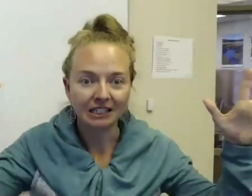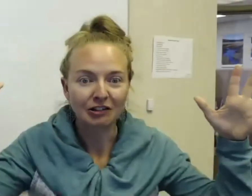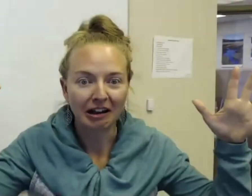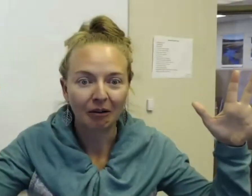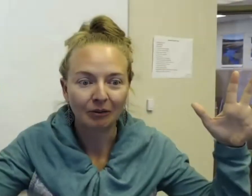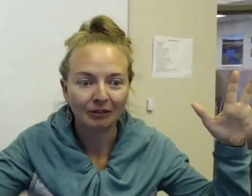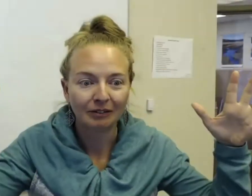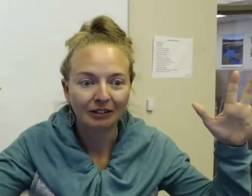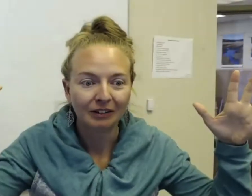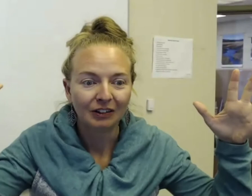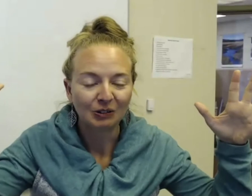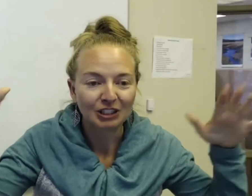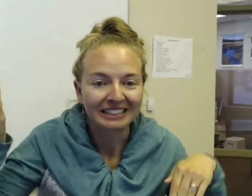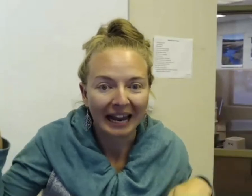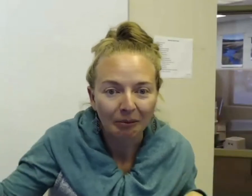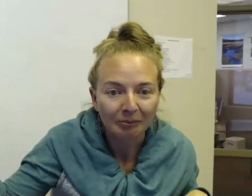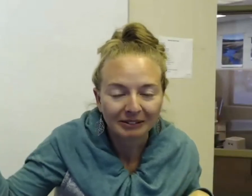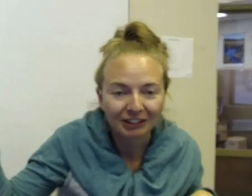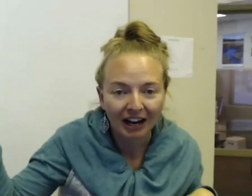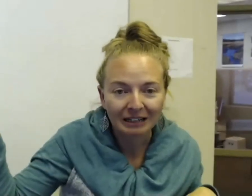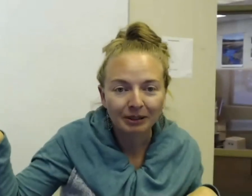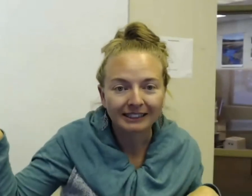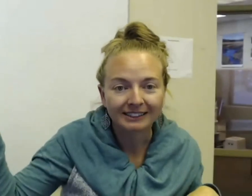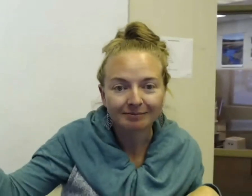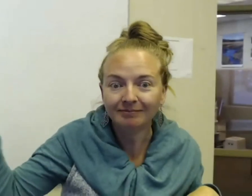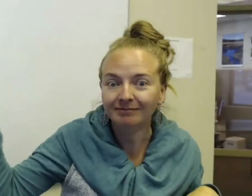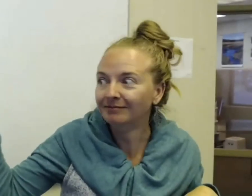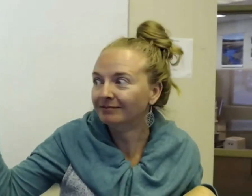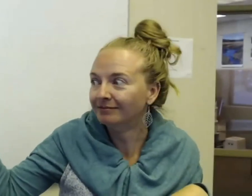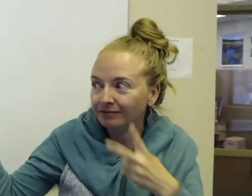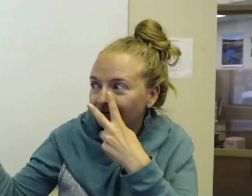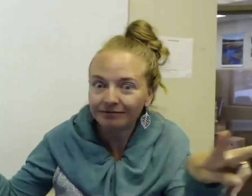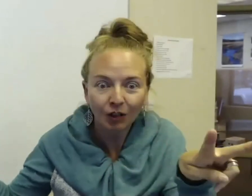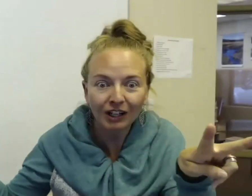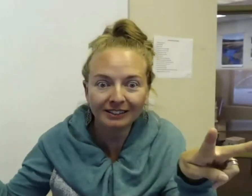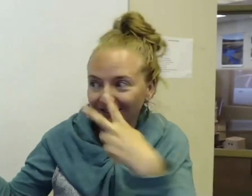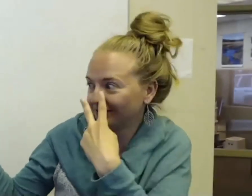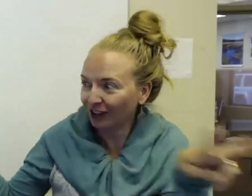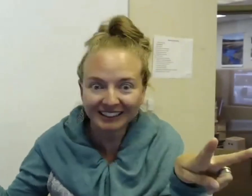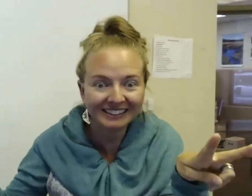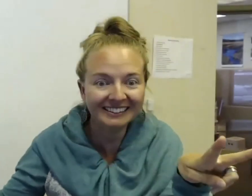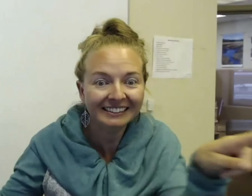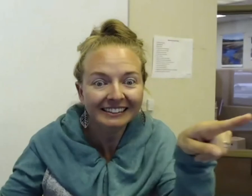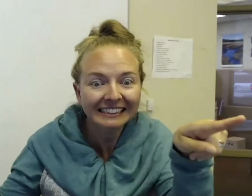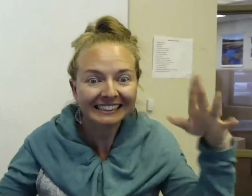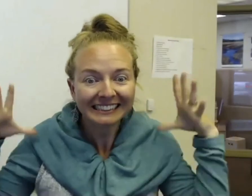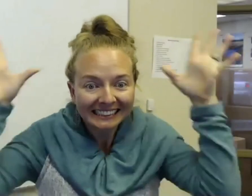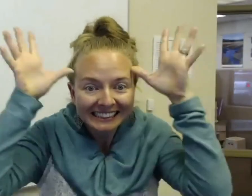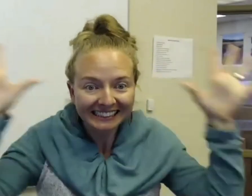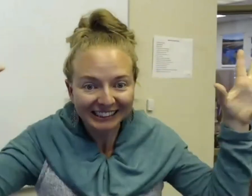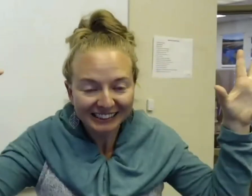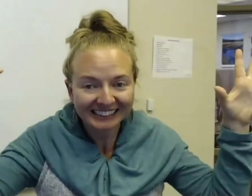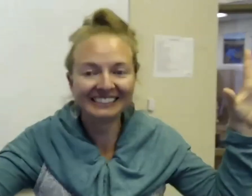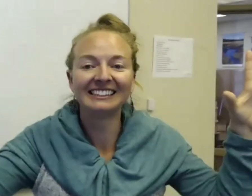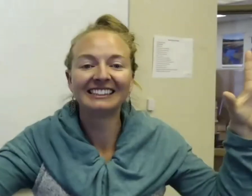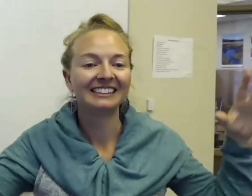now, you could just tap your hiking buddy. Look, look.